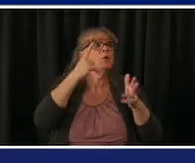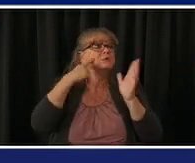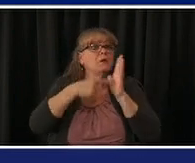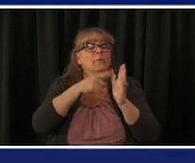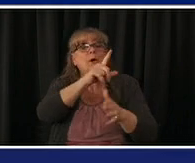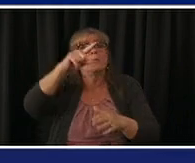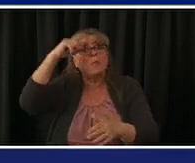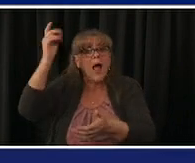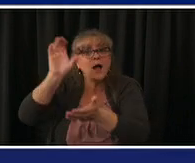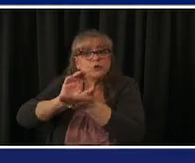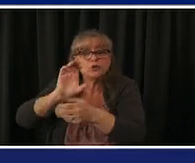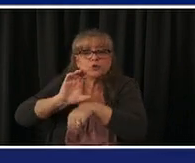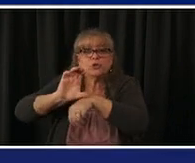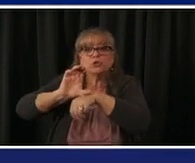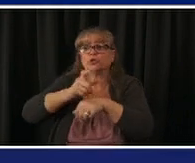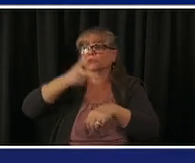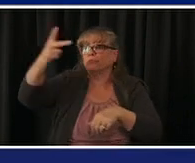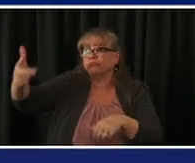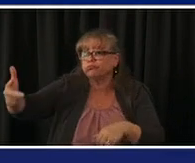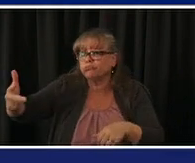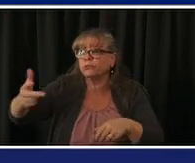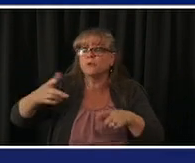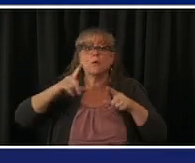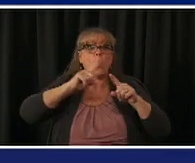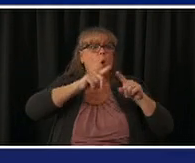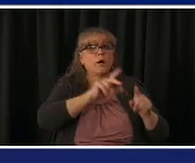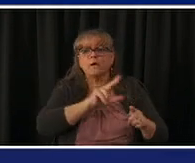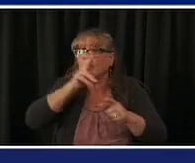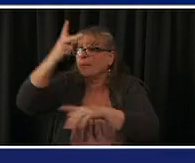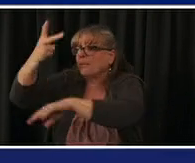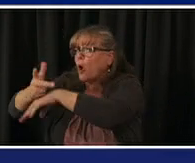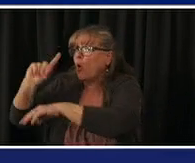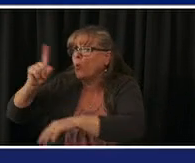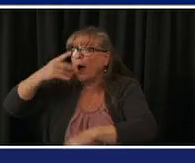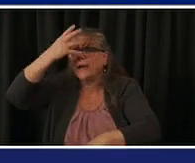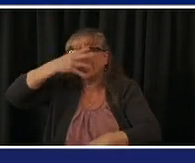health to use their established infrastructure and community partnerships to have clinics in